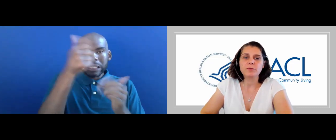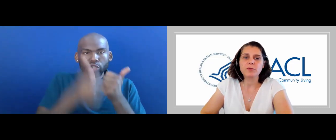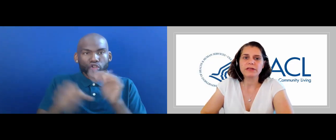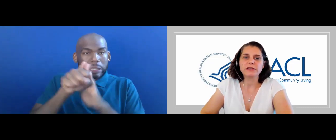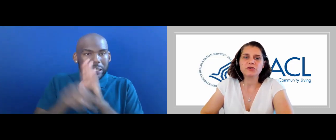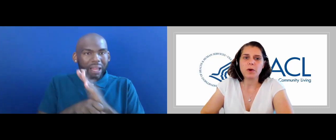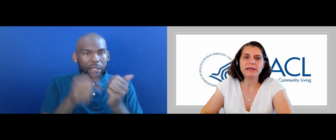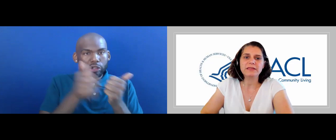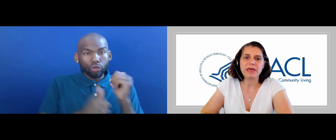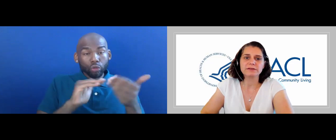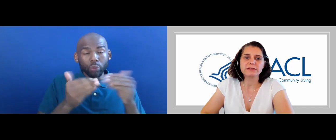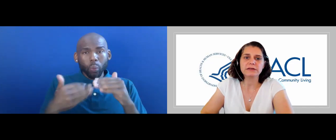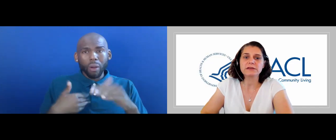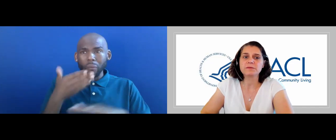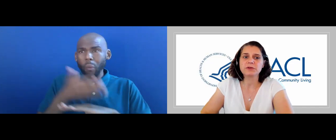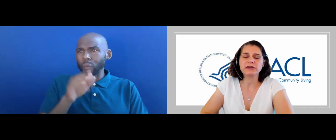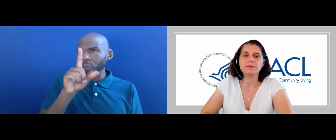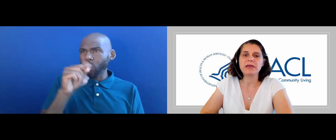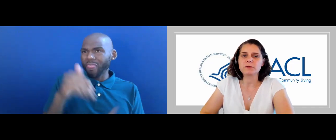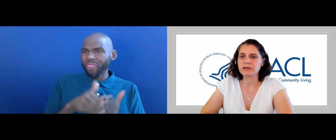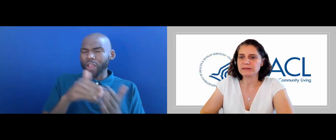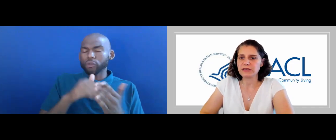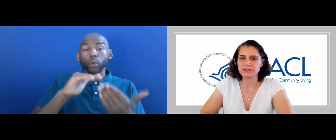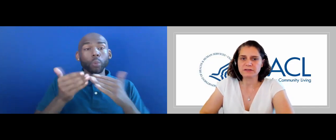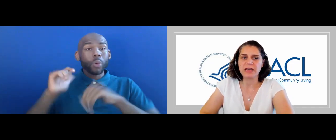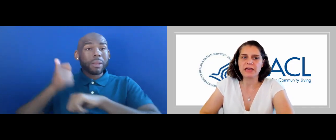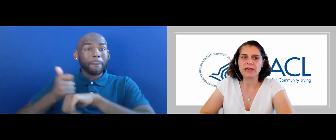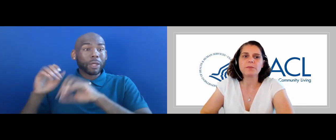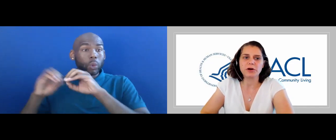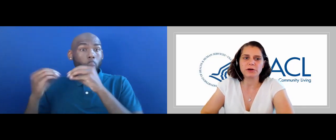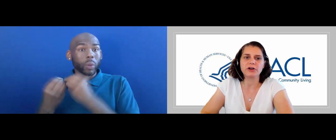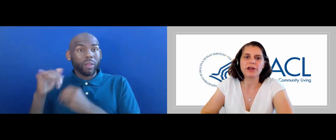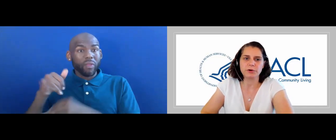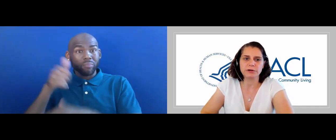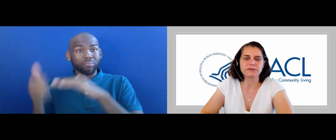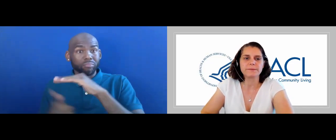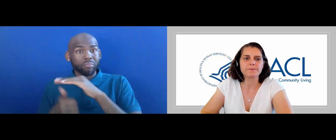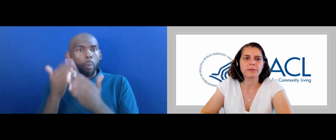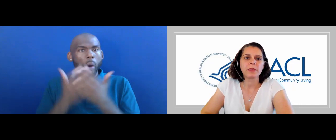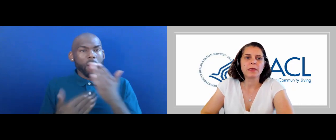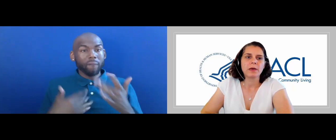WE HAVE MORE THAN 20,000 COMMUNITY-BASED ORGANIZATIONS THAT ARE PART OF OUR NETWORKS.